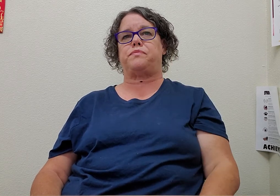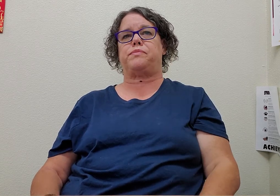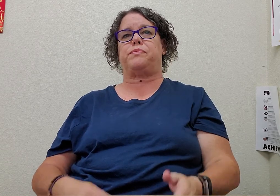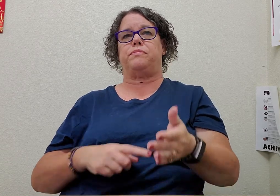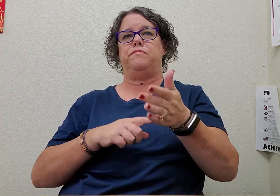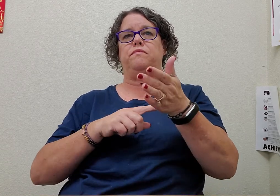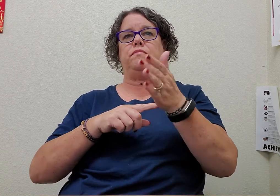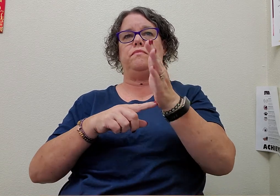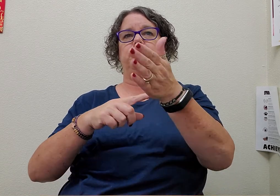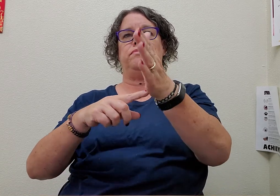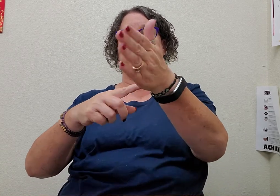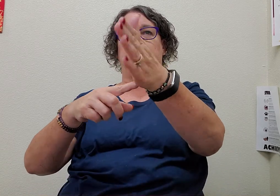fish (1)